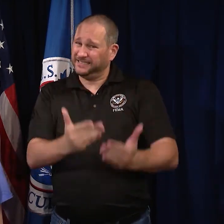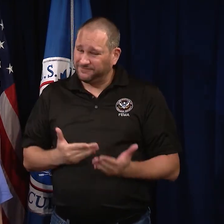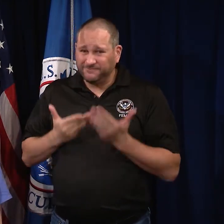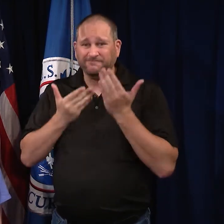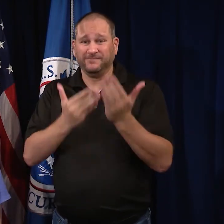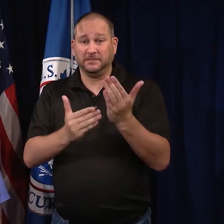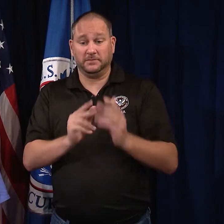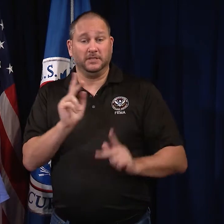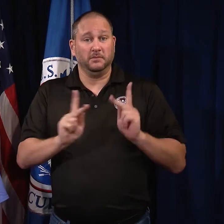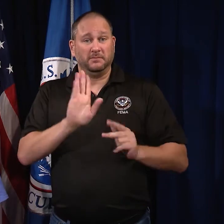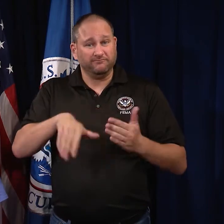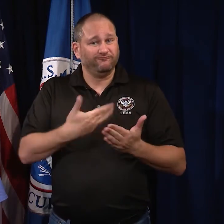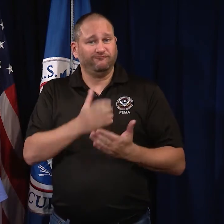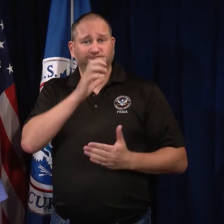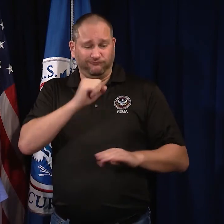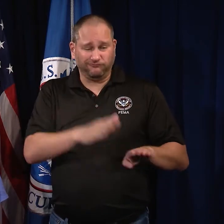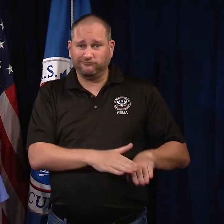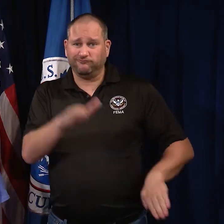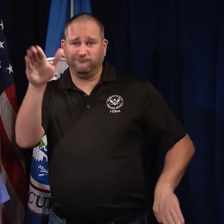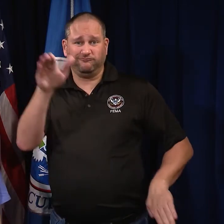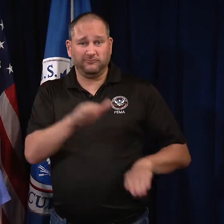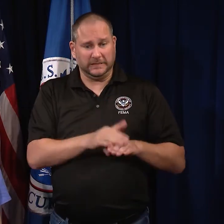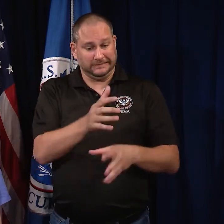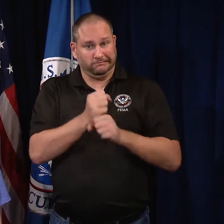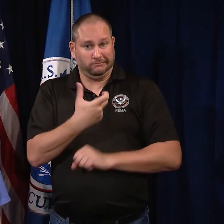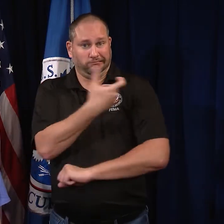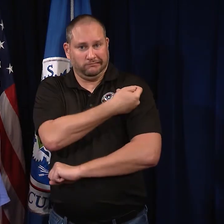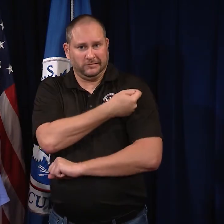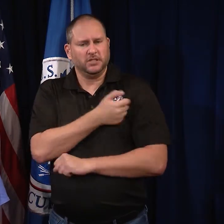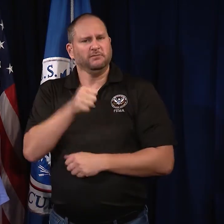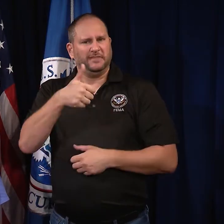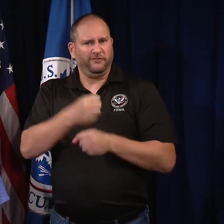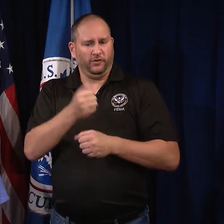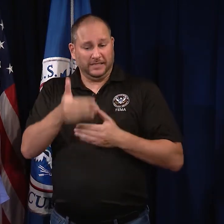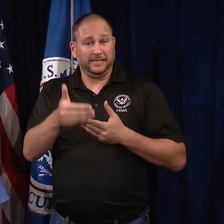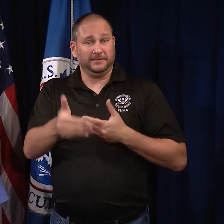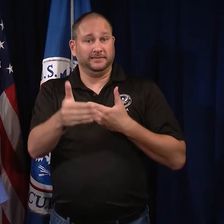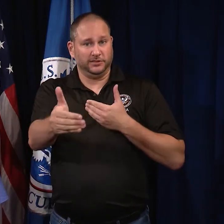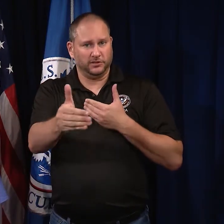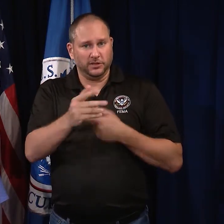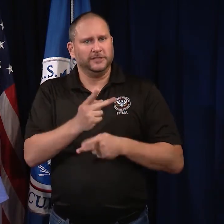It is recommended that people of all ages get a booster shot every 10 years